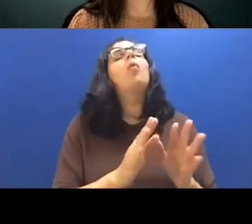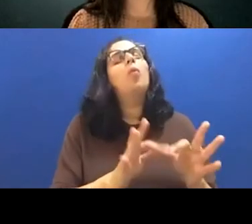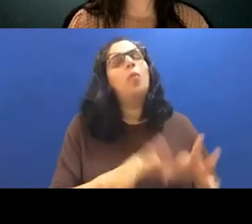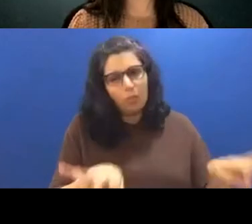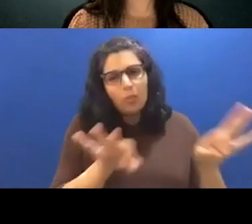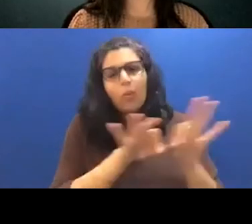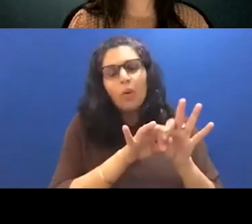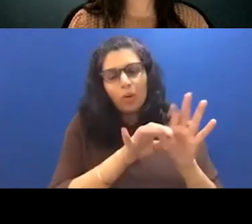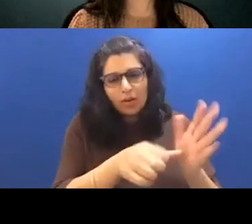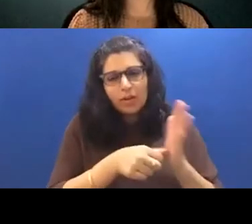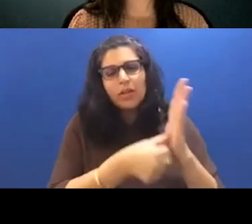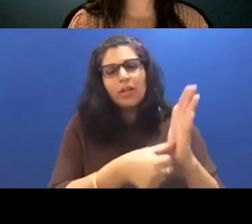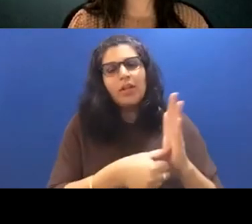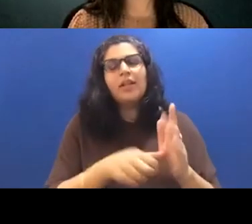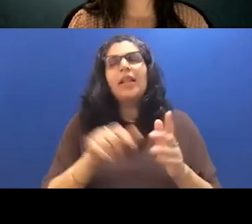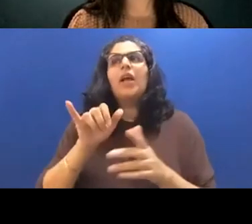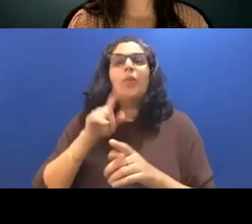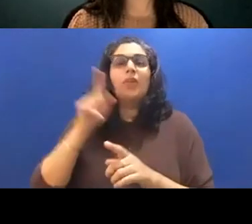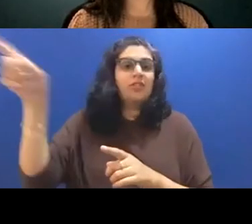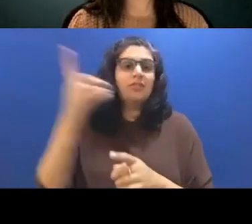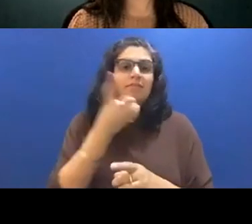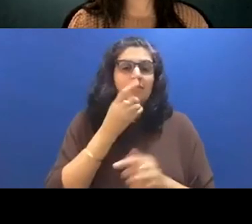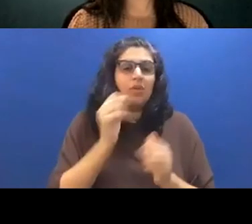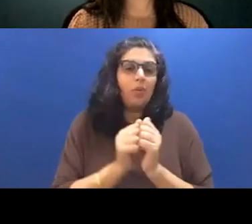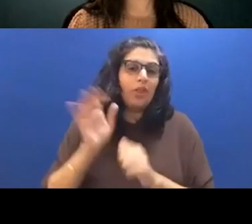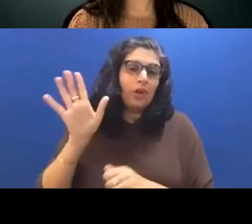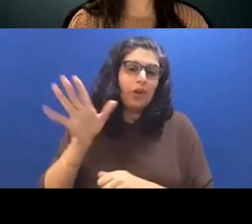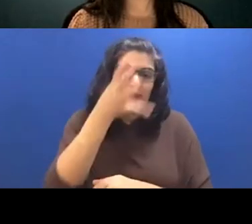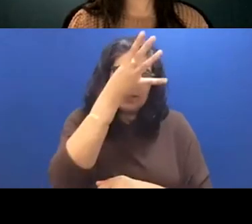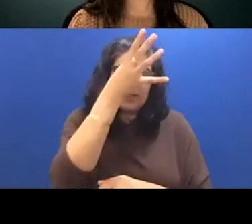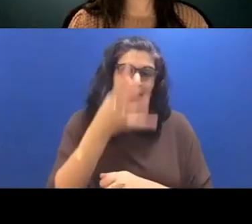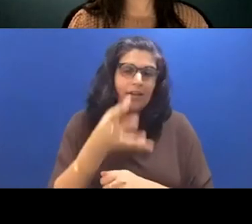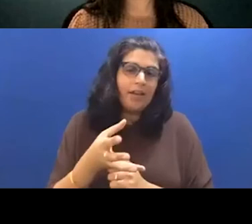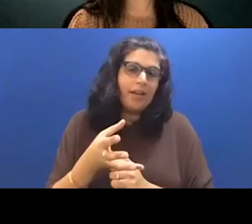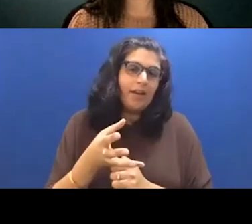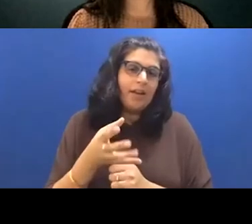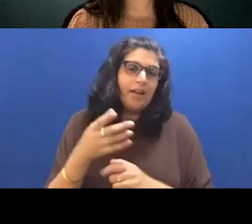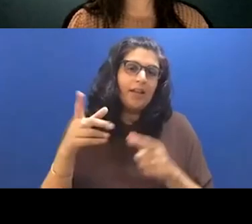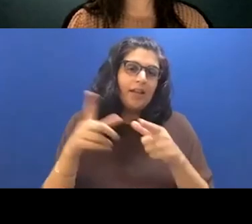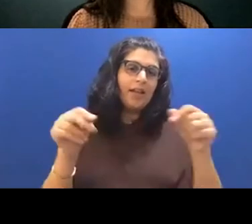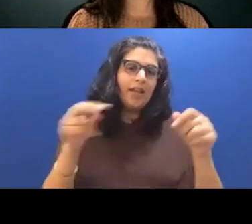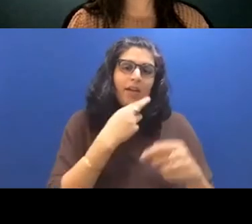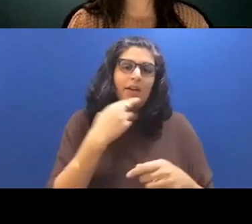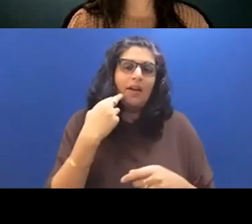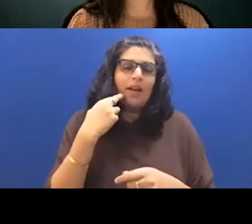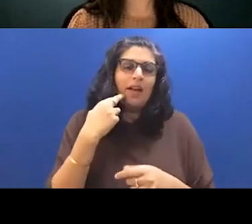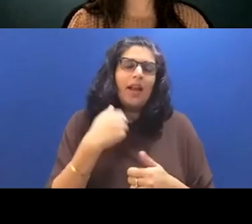the scene where she's at dinner with her dad at the Japanese restaurant. And I remember